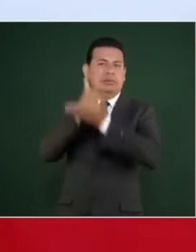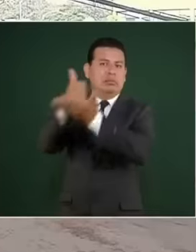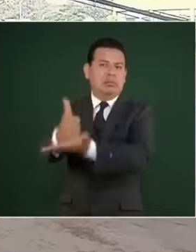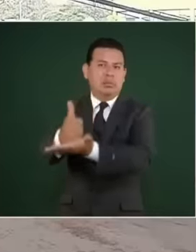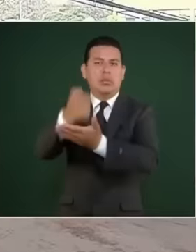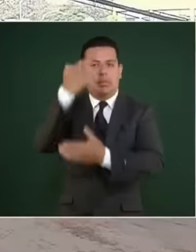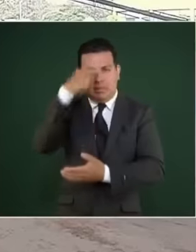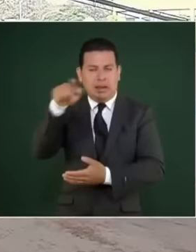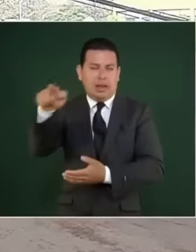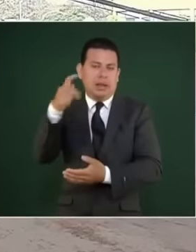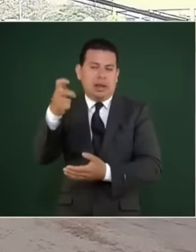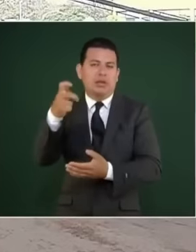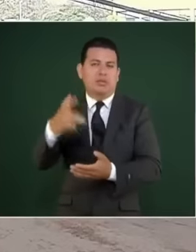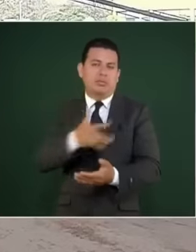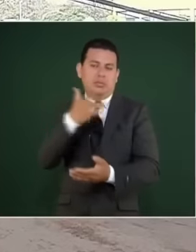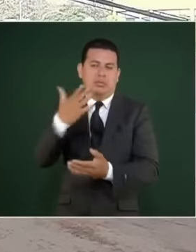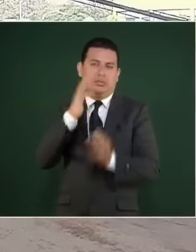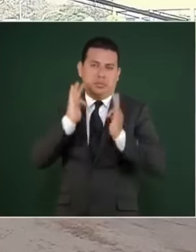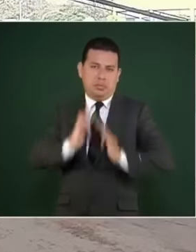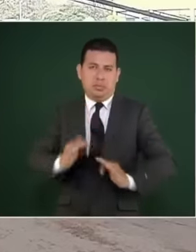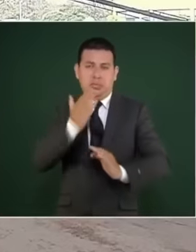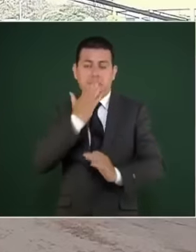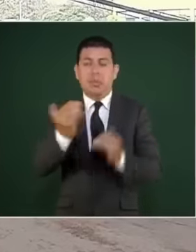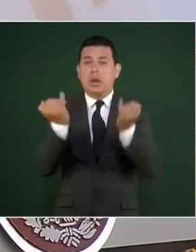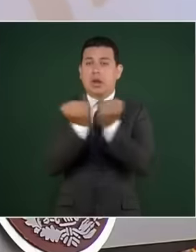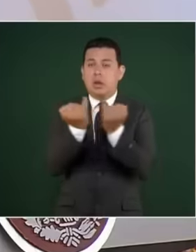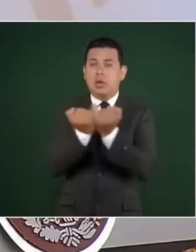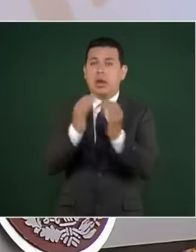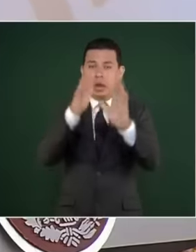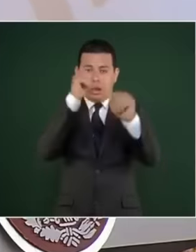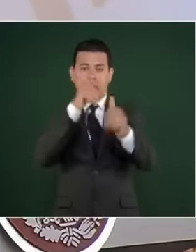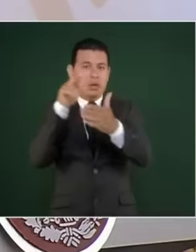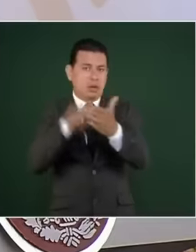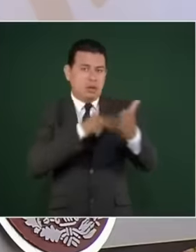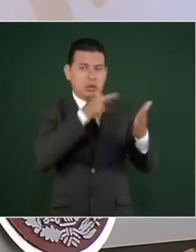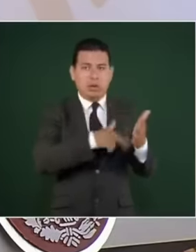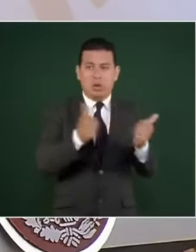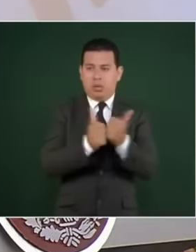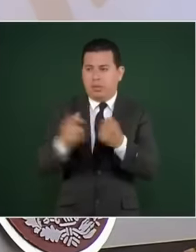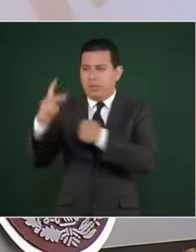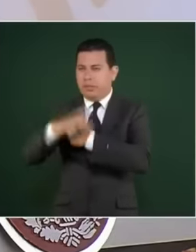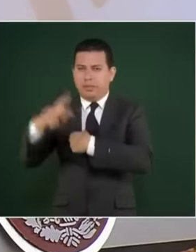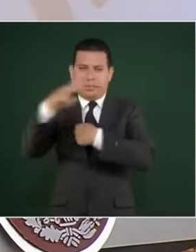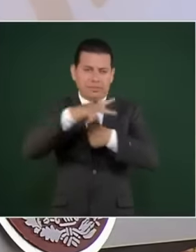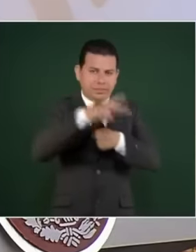on the other hand We also have these agreements with these countries and we have also made a